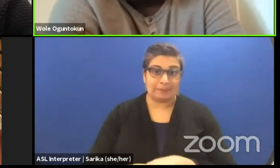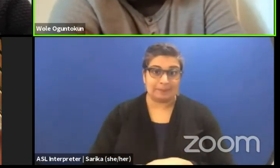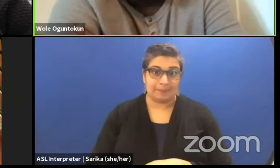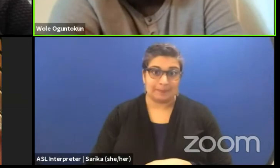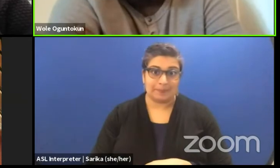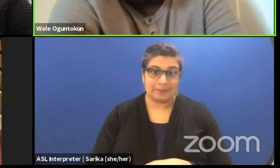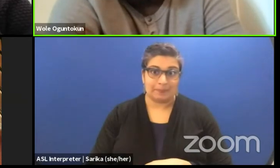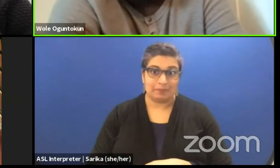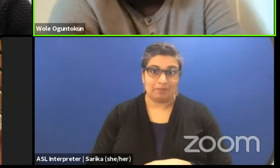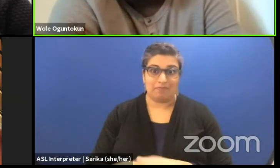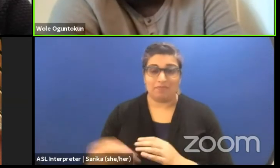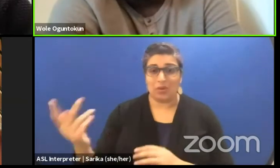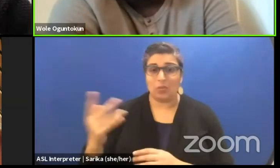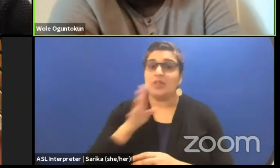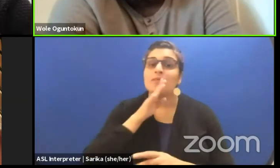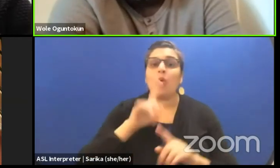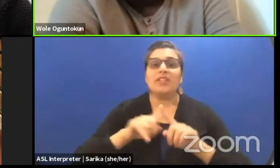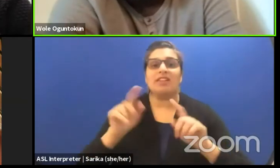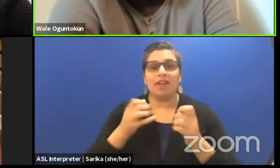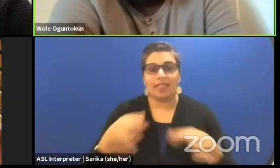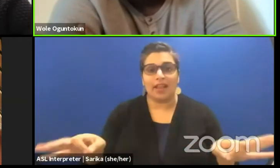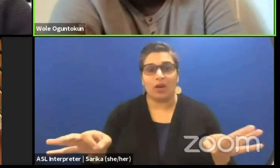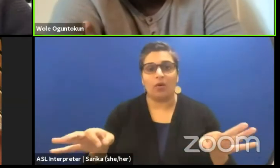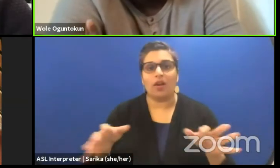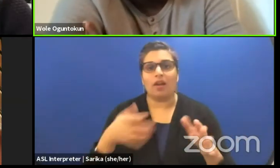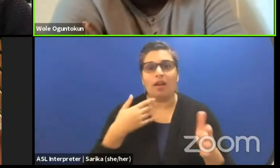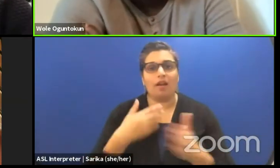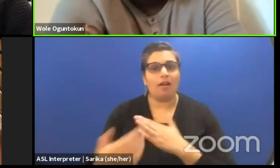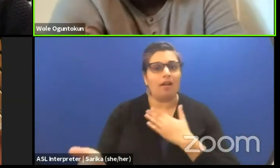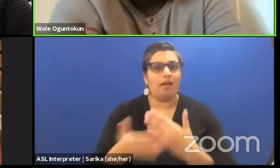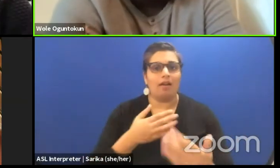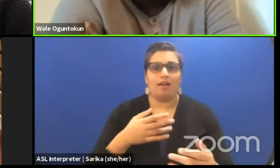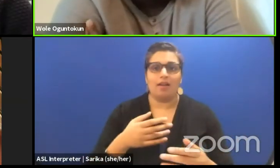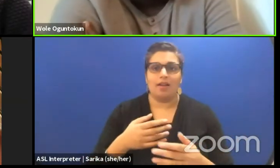We spoke different languages. And even though they used the term generously writer,